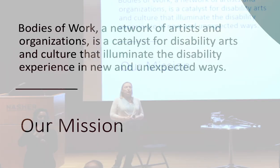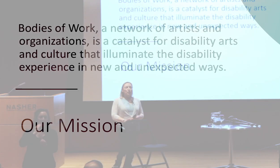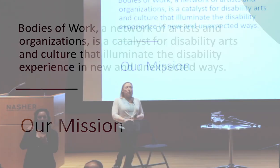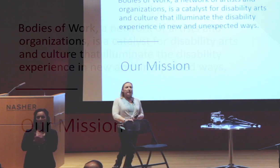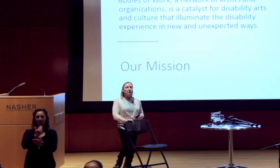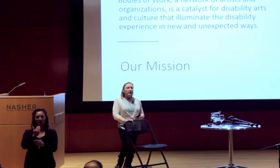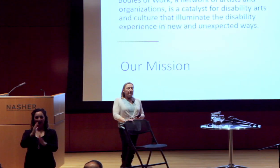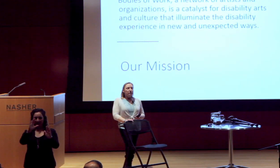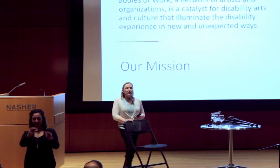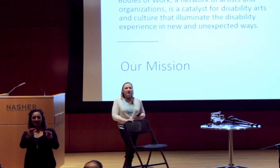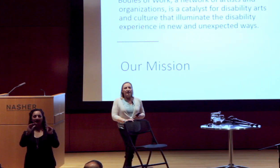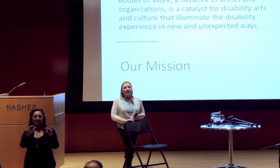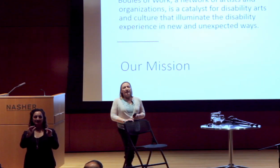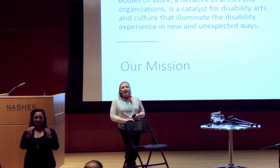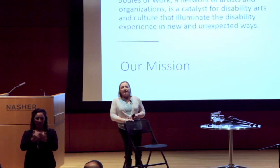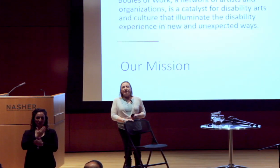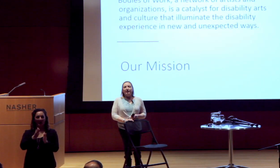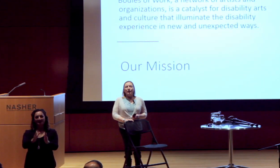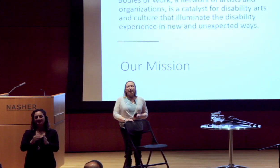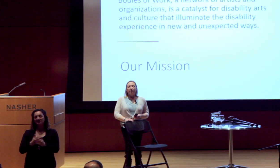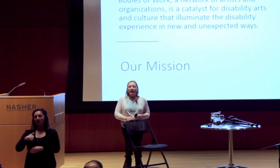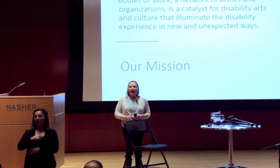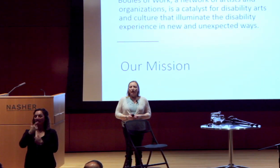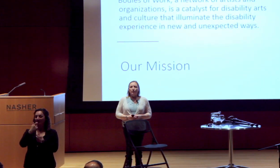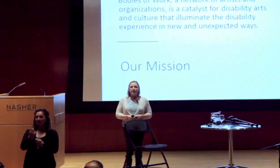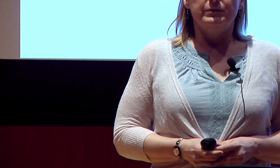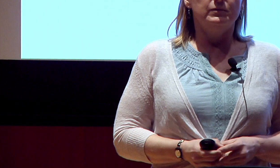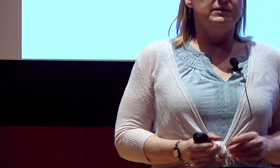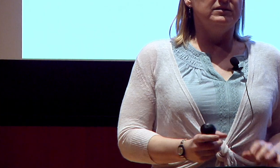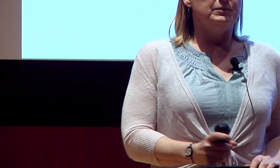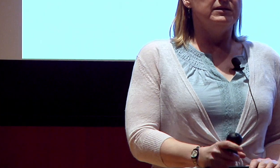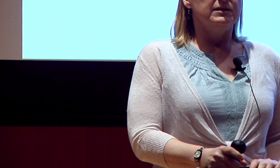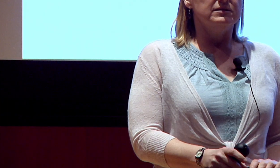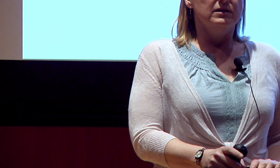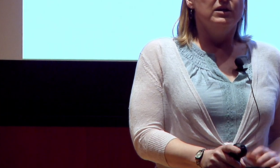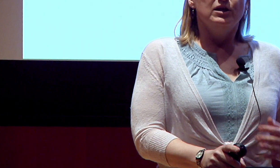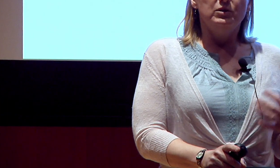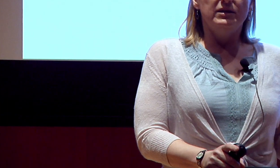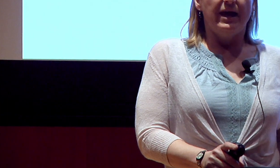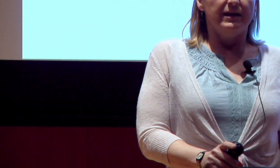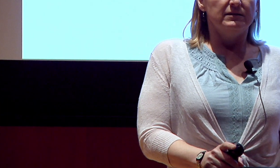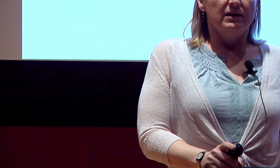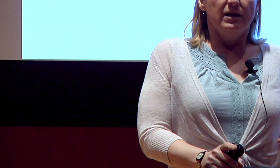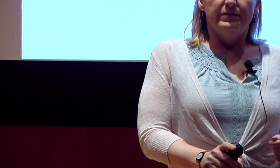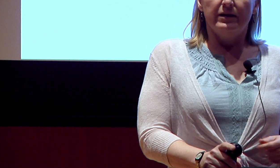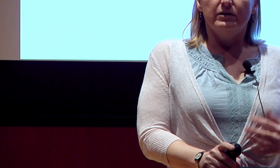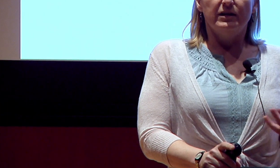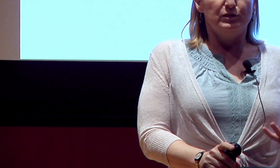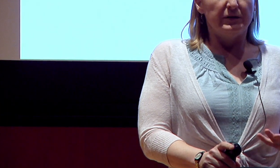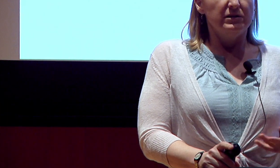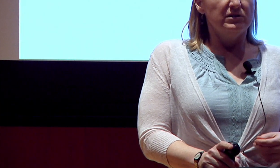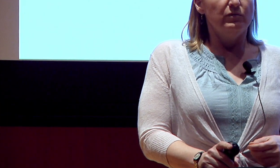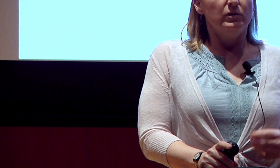So we are interested in thinking about how people with disabilities communicate their experience of the world,